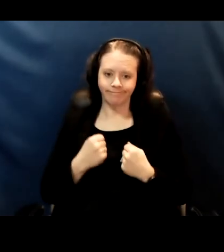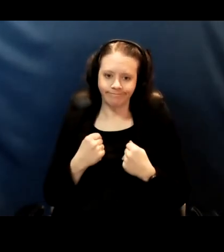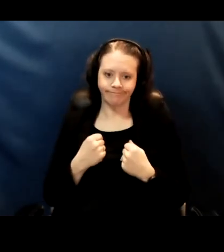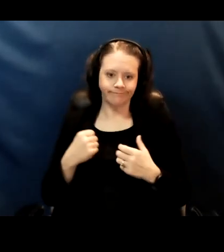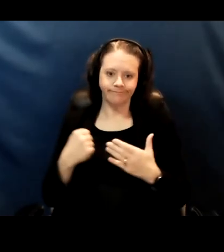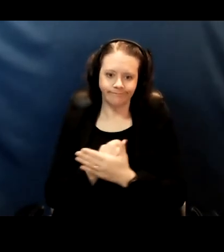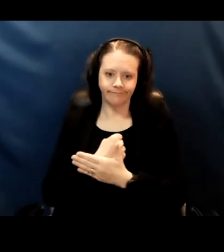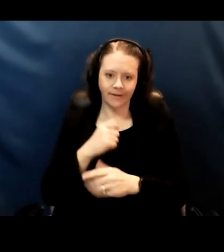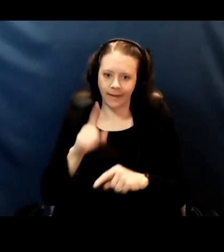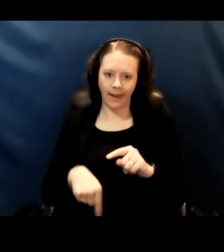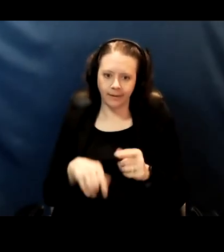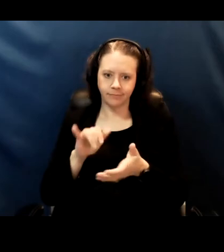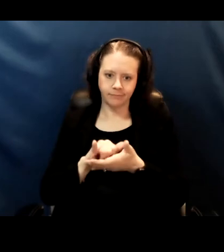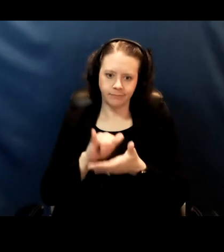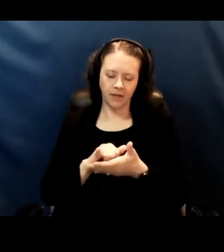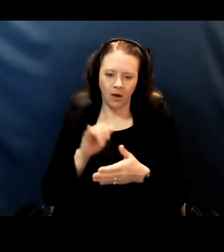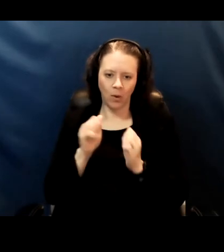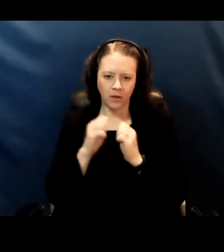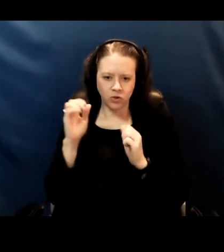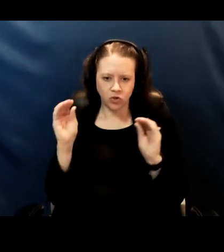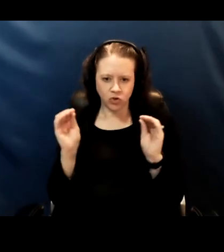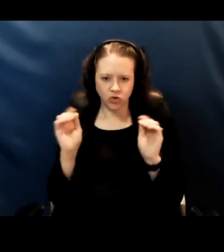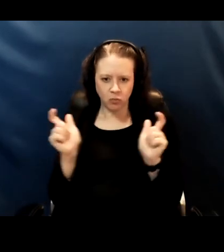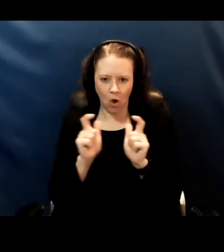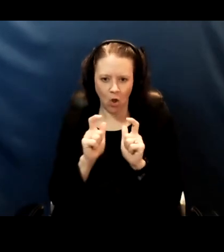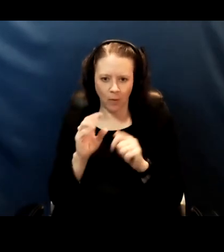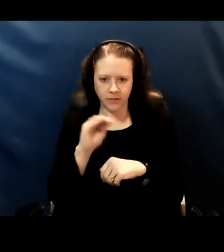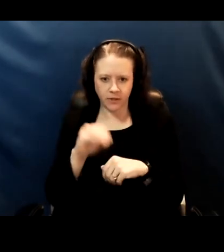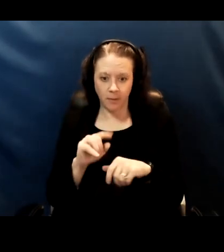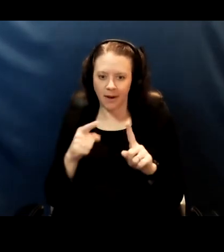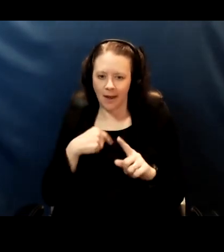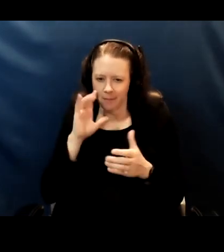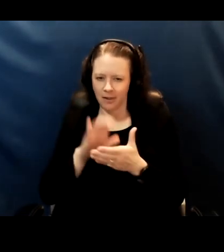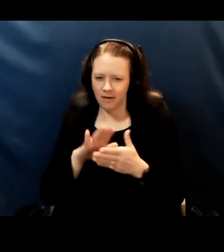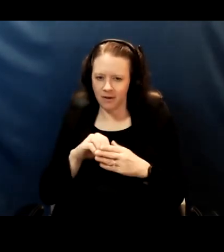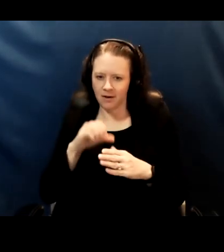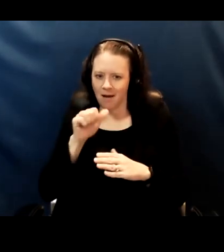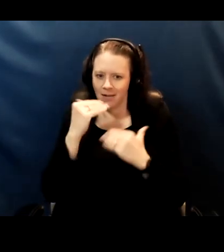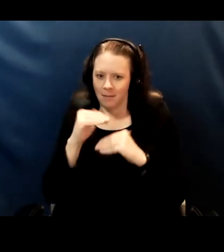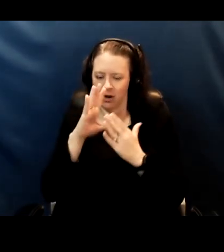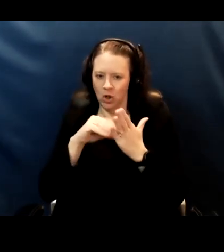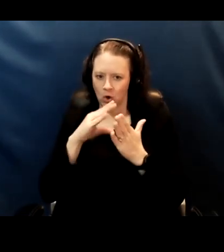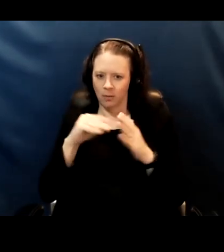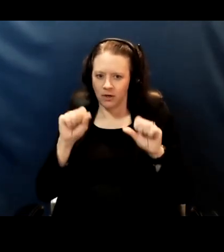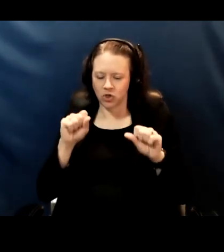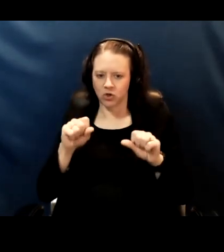But I believe in the unlimited learning potential of children [Susan] There's like two more questions.